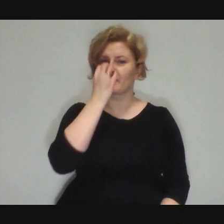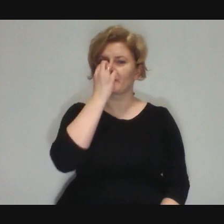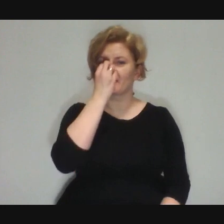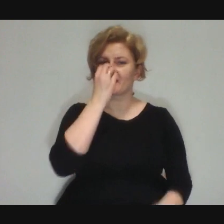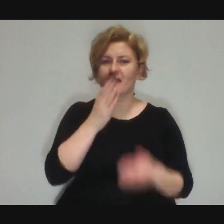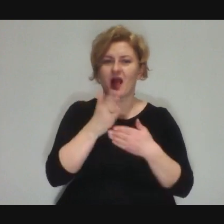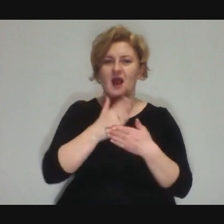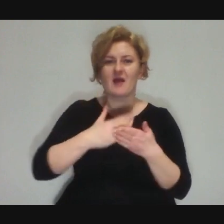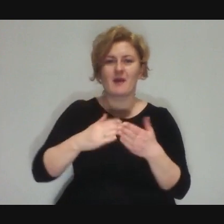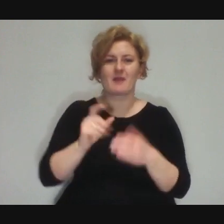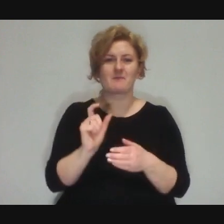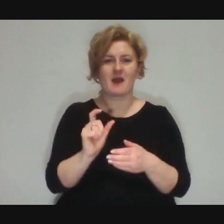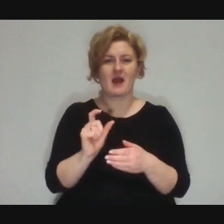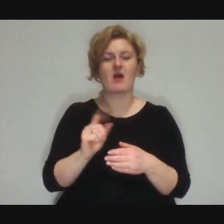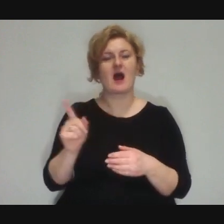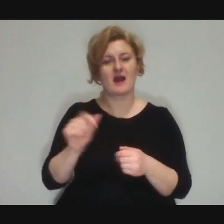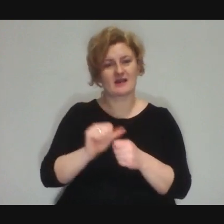Dominika: Well, yes, but it continues to be that element.